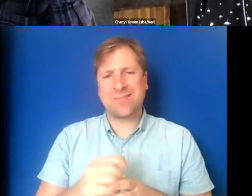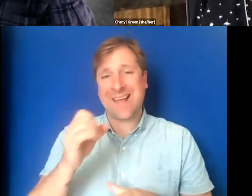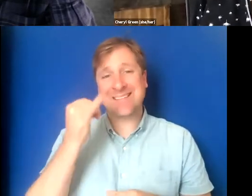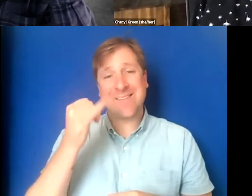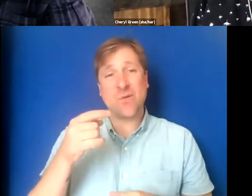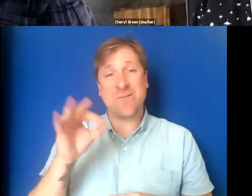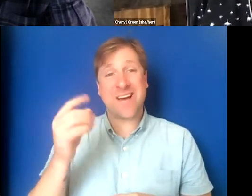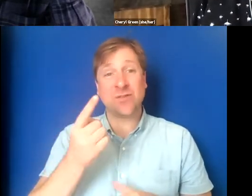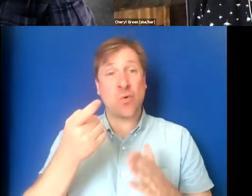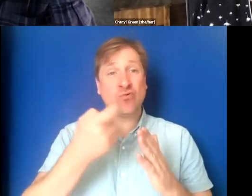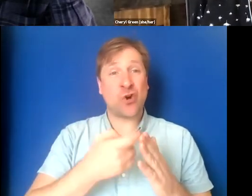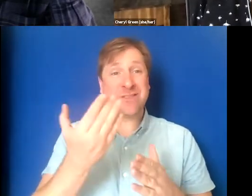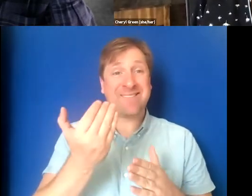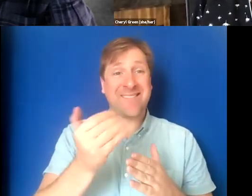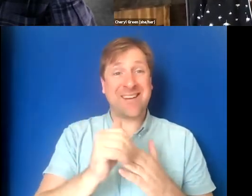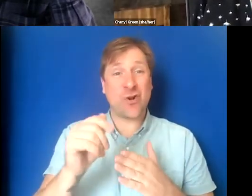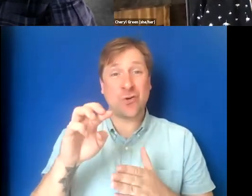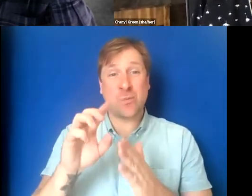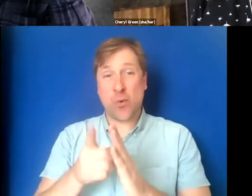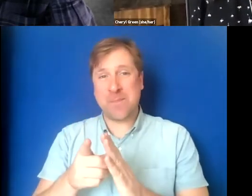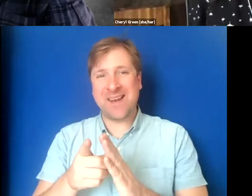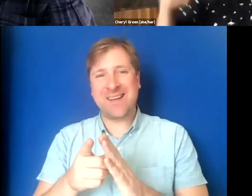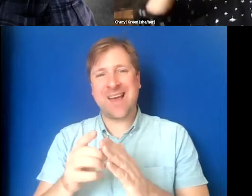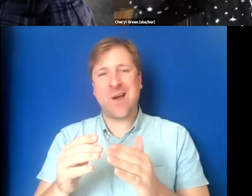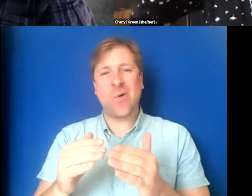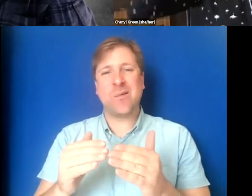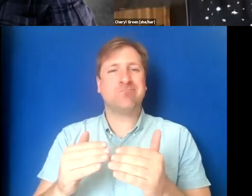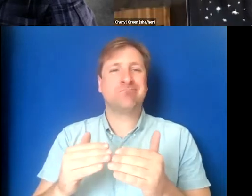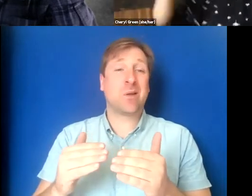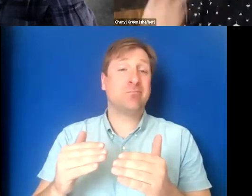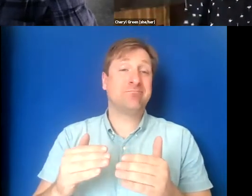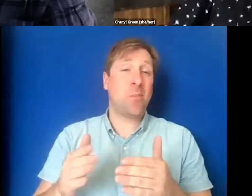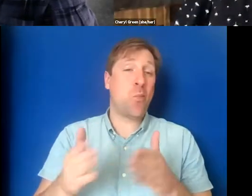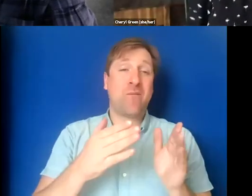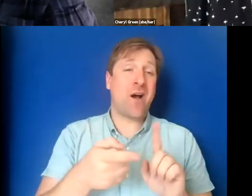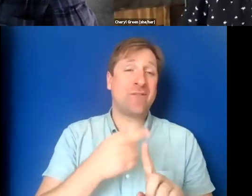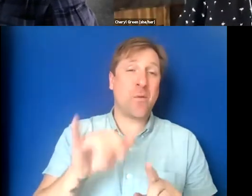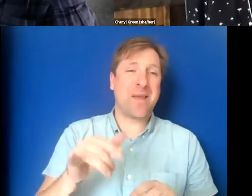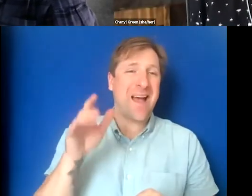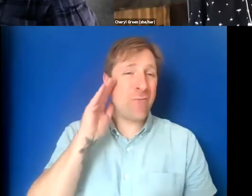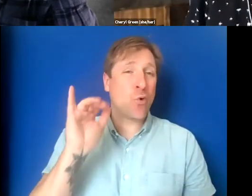who charges $15 a minute, I'd probably move on from that. I've heard of it, but I don't know who does that.